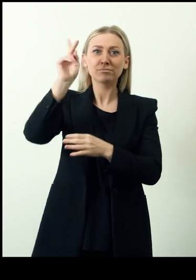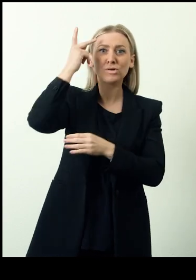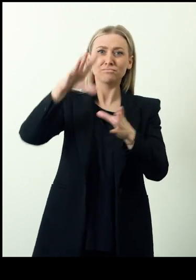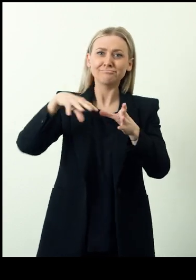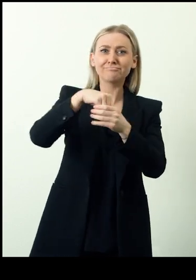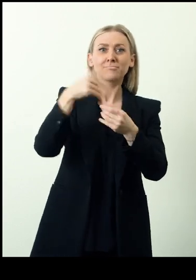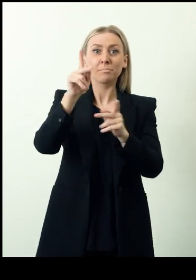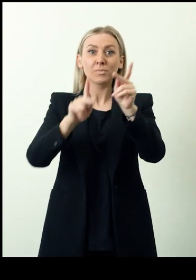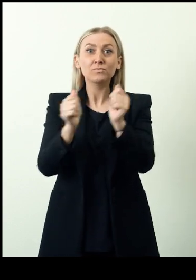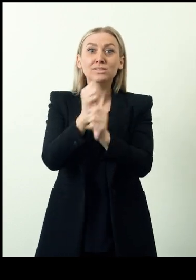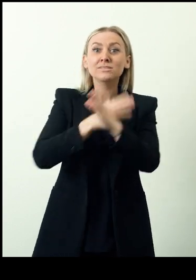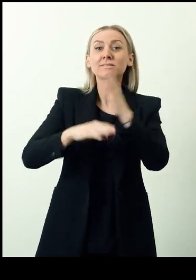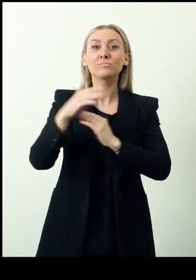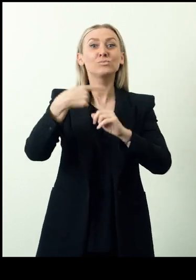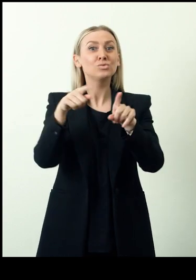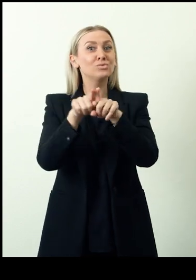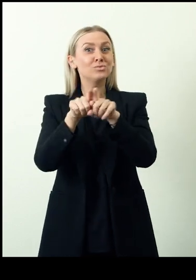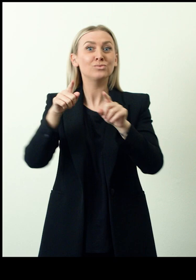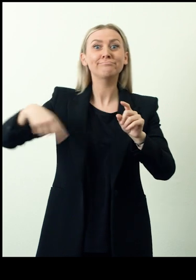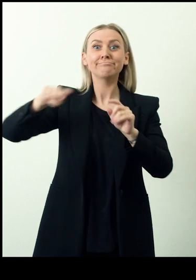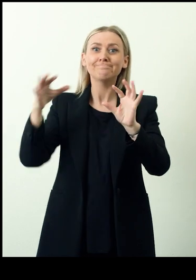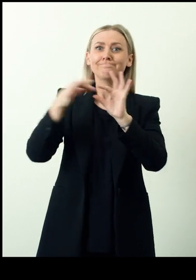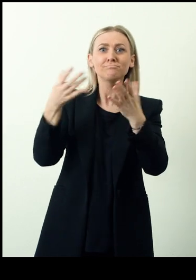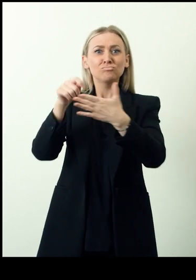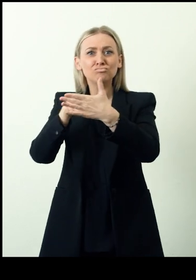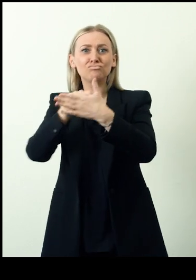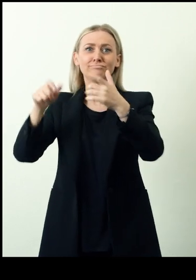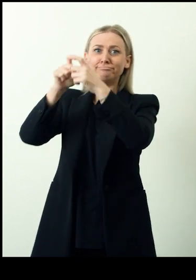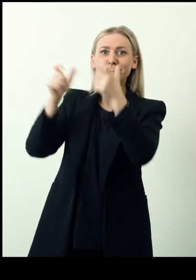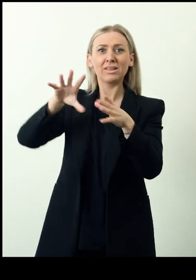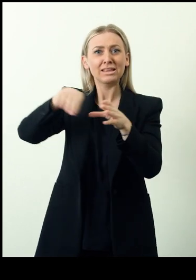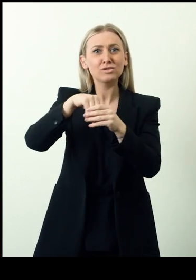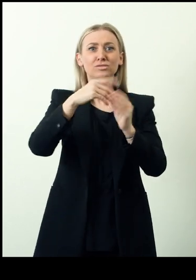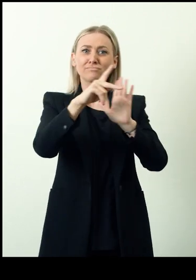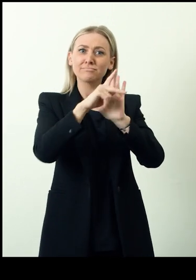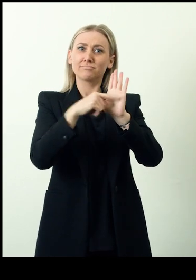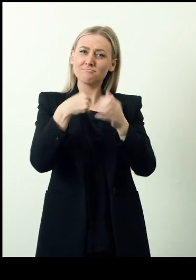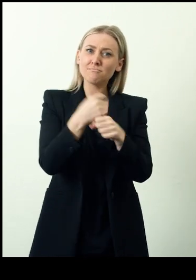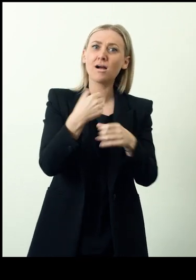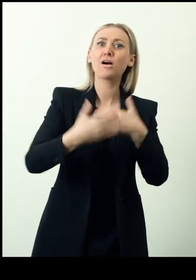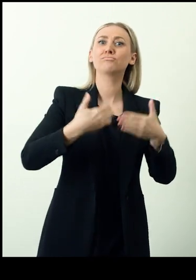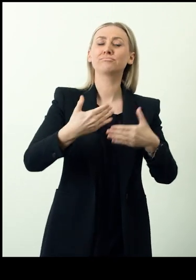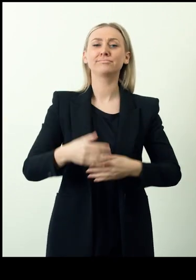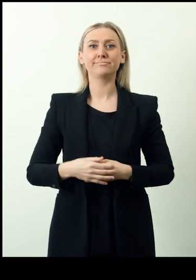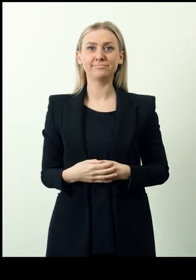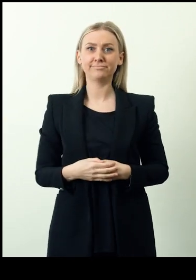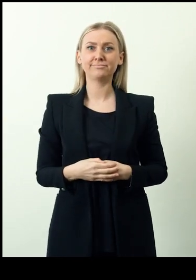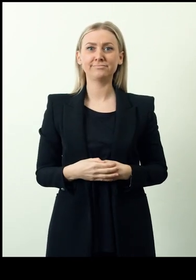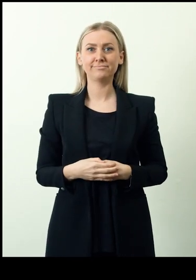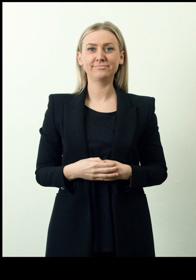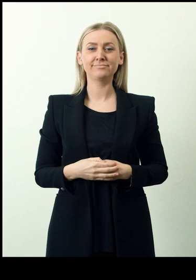that successfully promotes political participation of people with disabilities while sensitizing electoral authorities to inclusive policymaking.